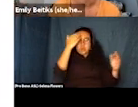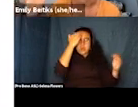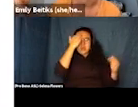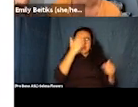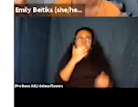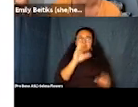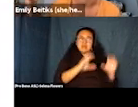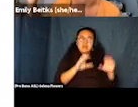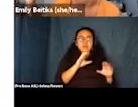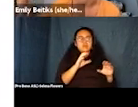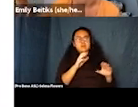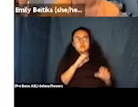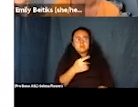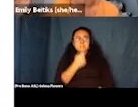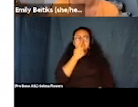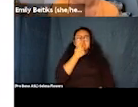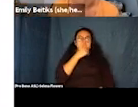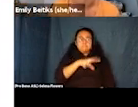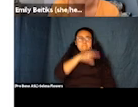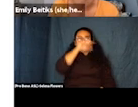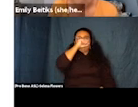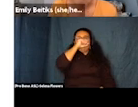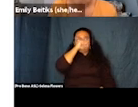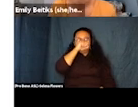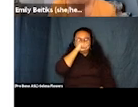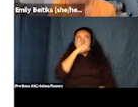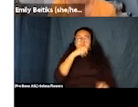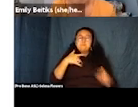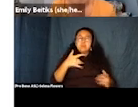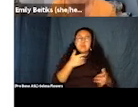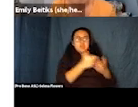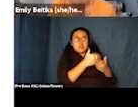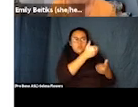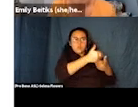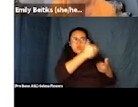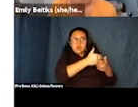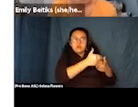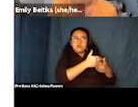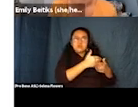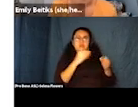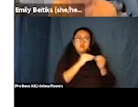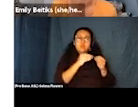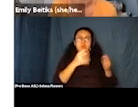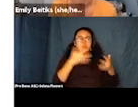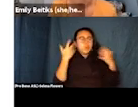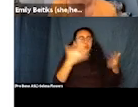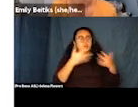Ideally this space is like near a window or open area. So our film festival also offers American sign language